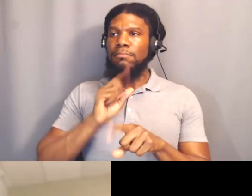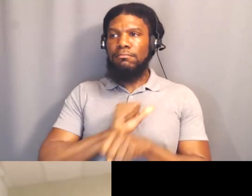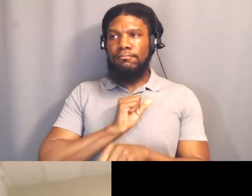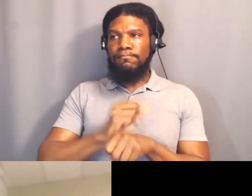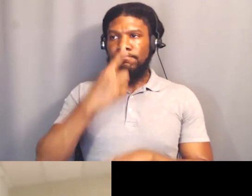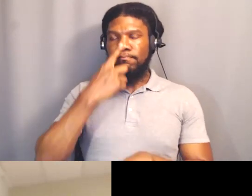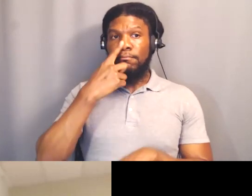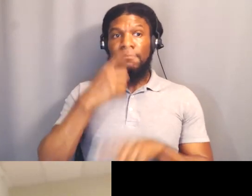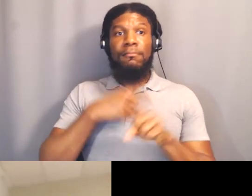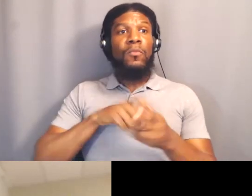Denise just wrote one.